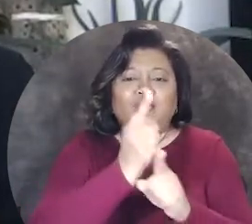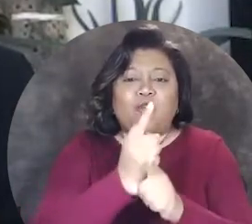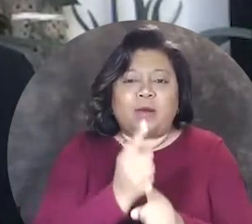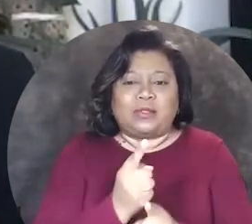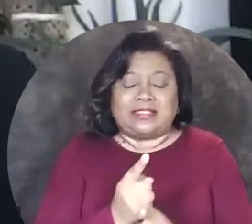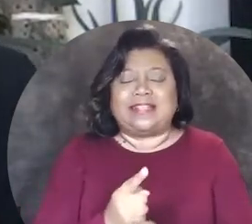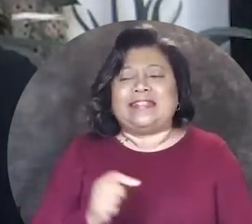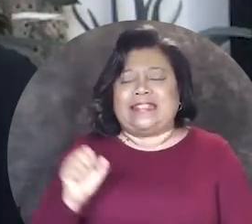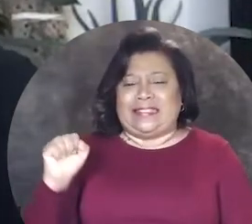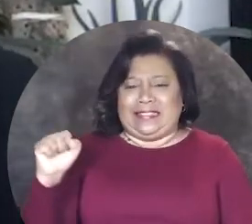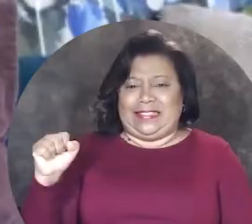normalcy